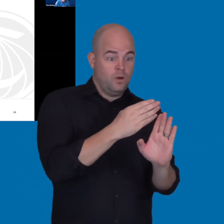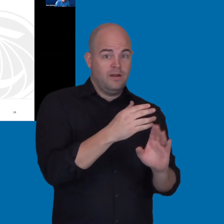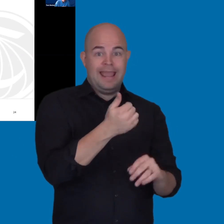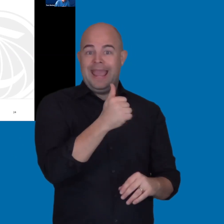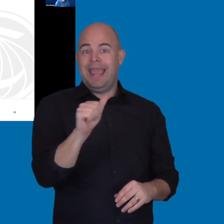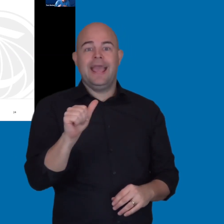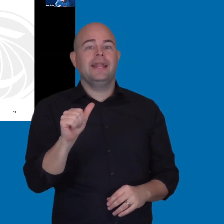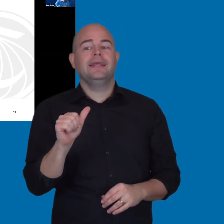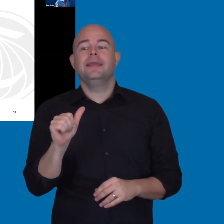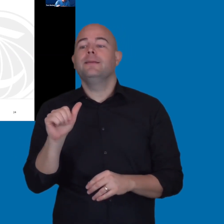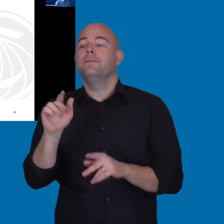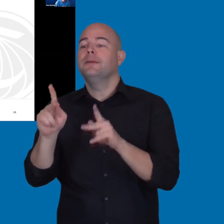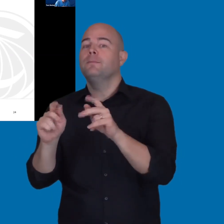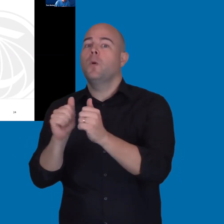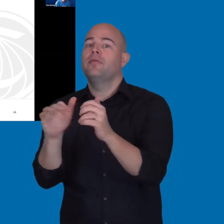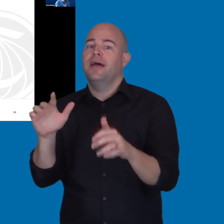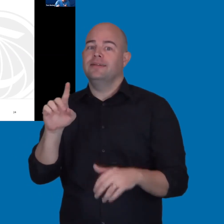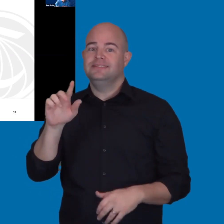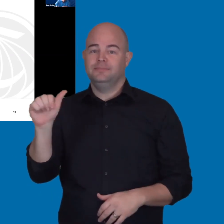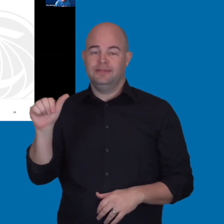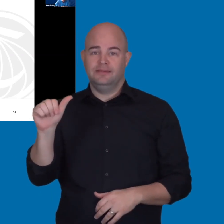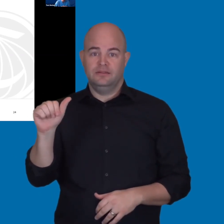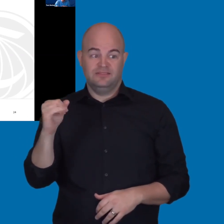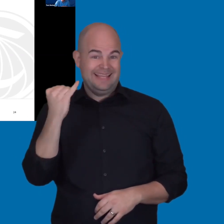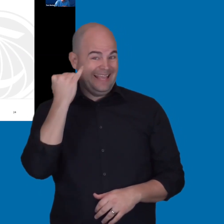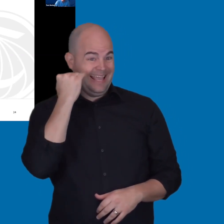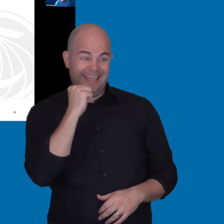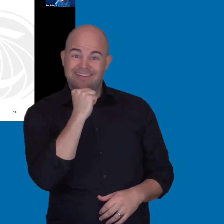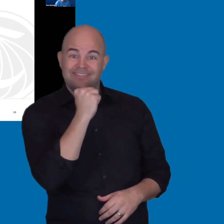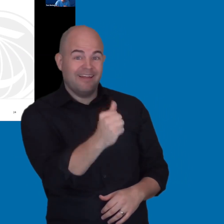If it doesn't meet that, that's not going to meet legal muster